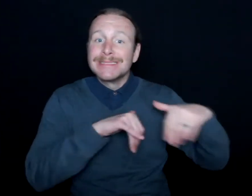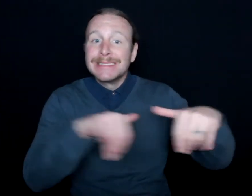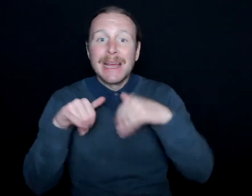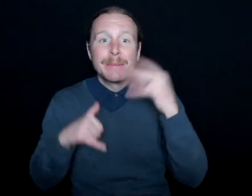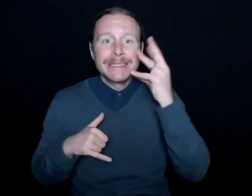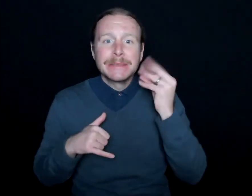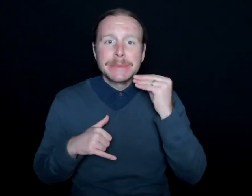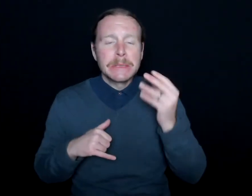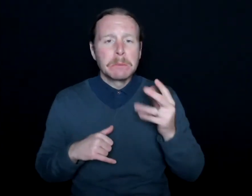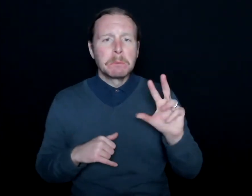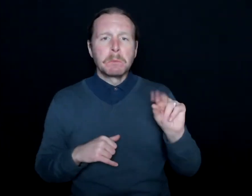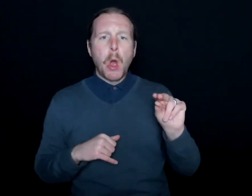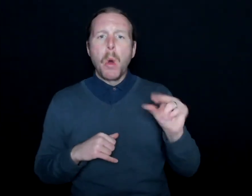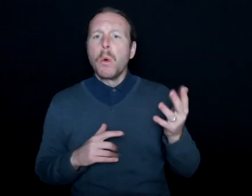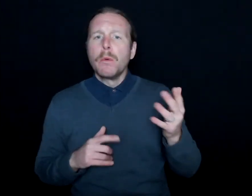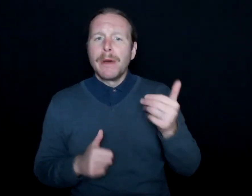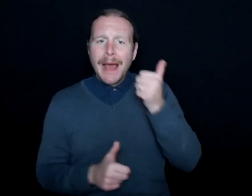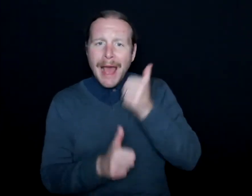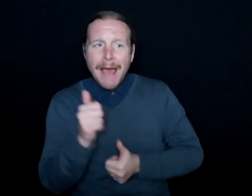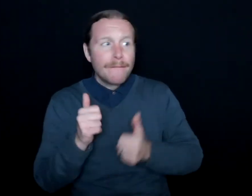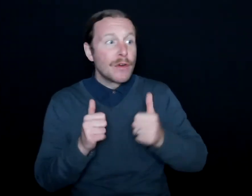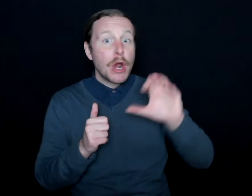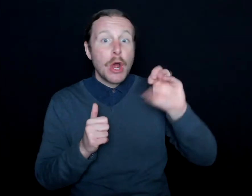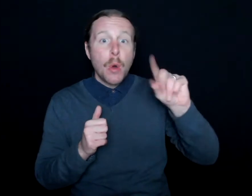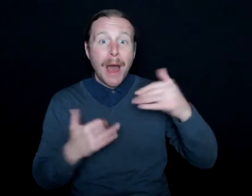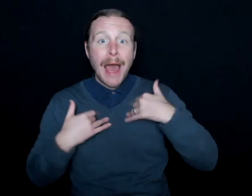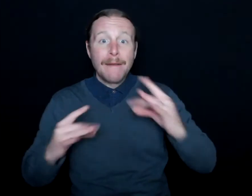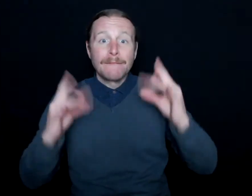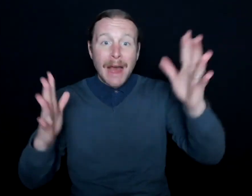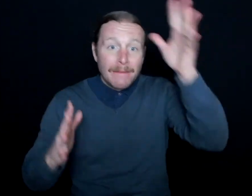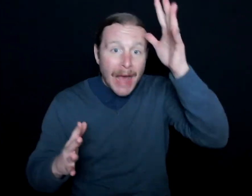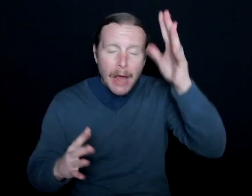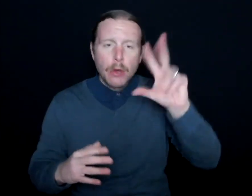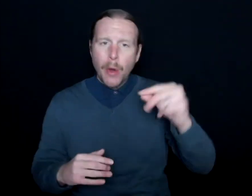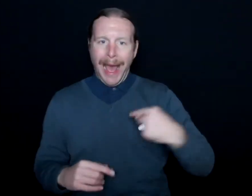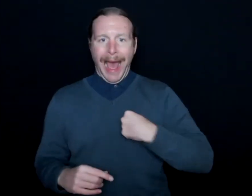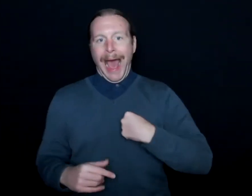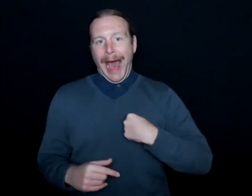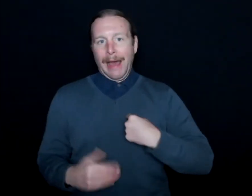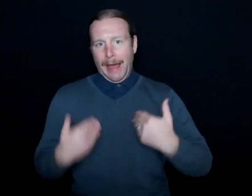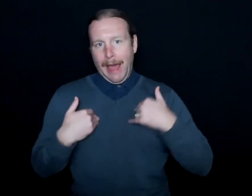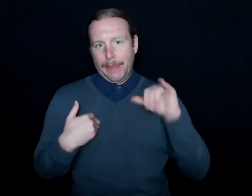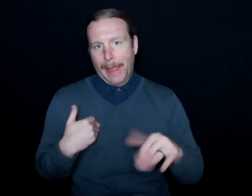had a very violent father. I just did.